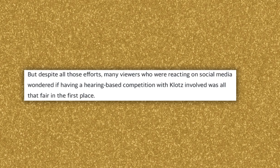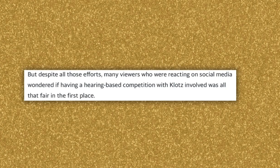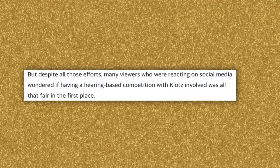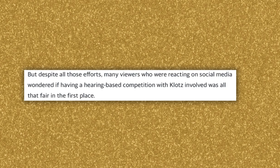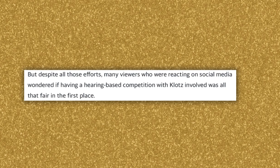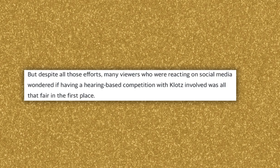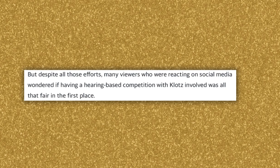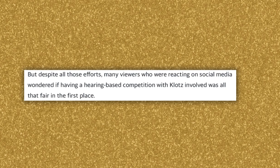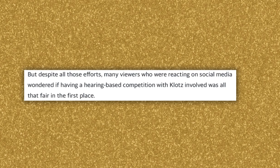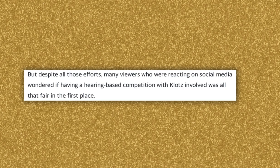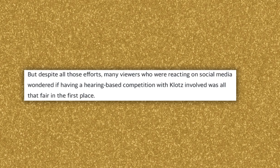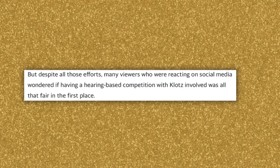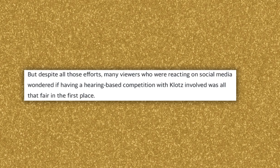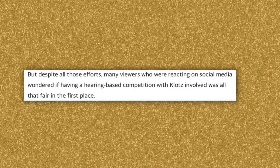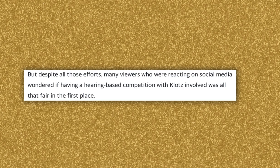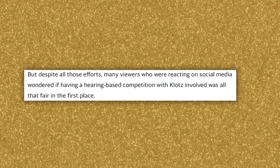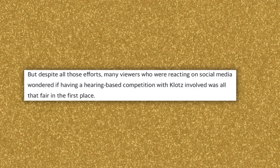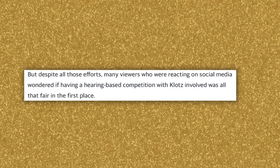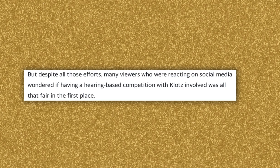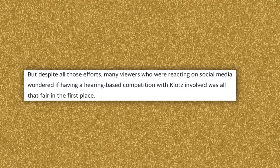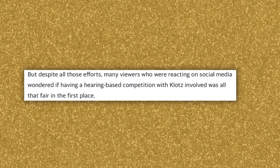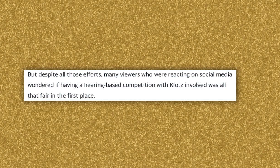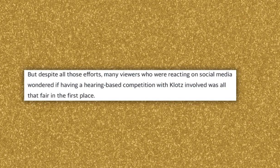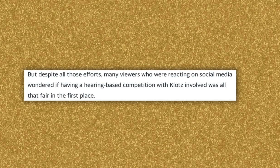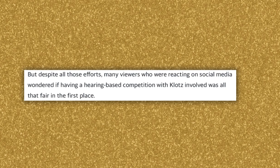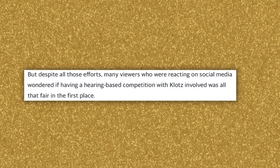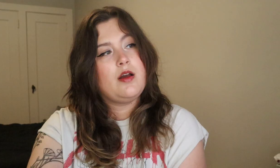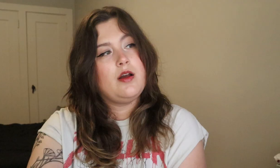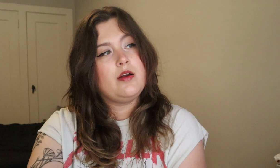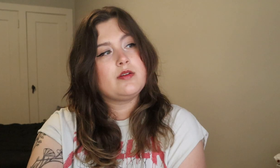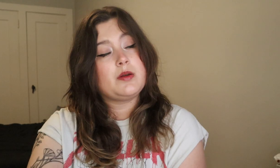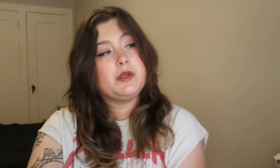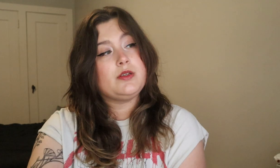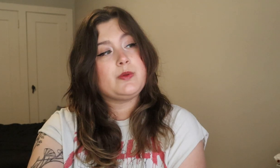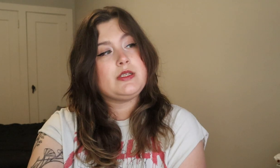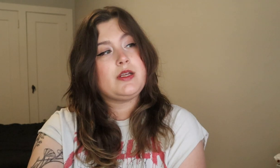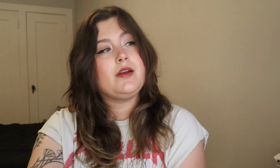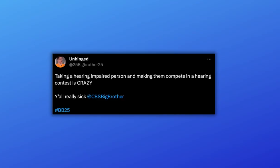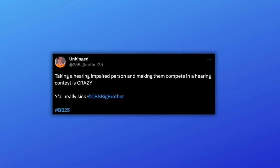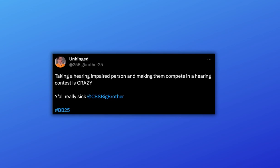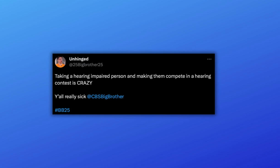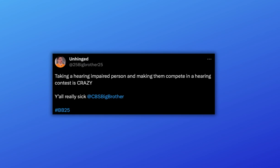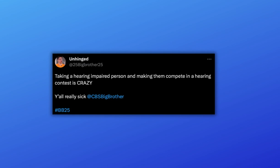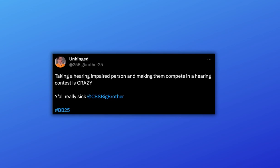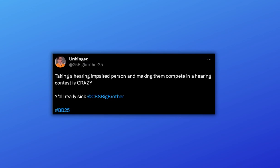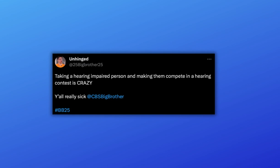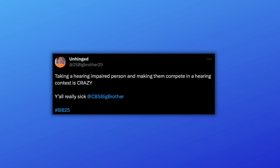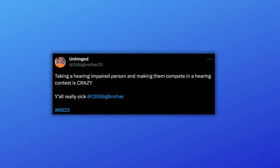with Klotz involved was all that fair in the first place." And some of the tweets say, "Taking the hearing impaired person